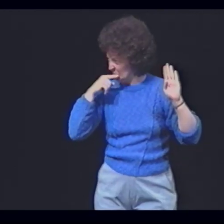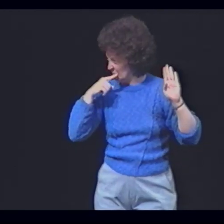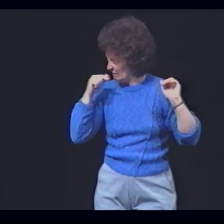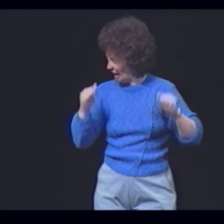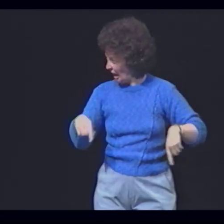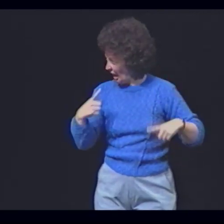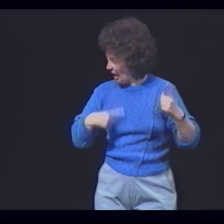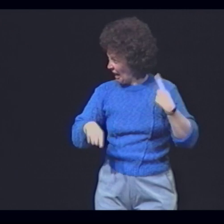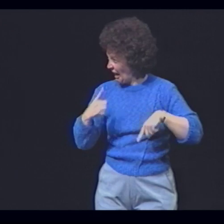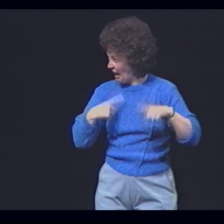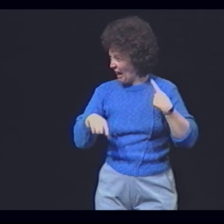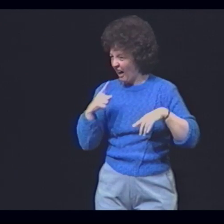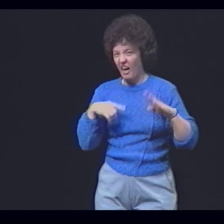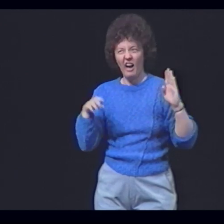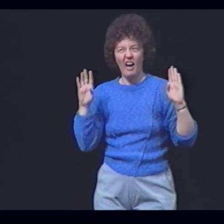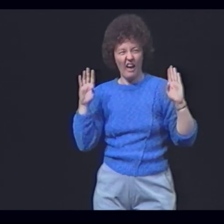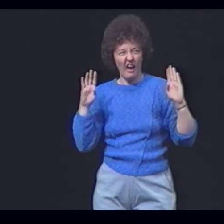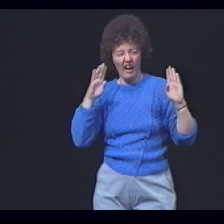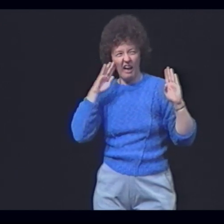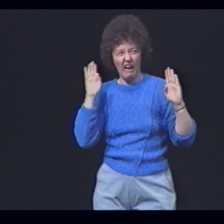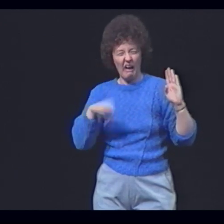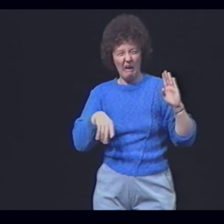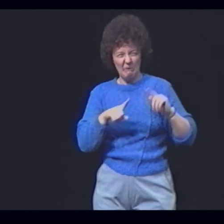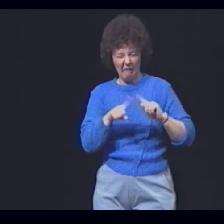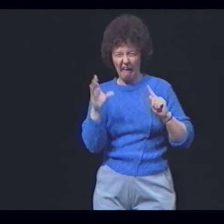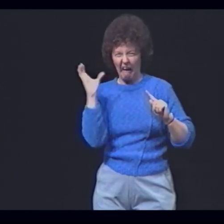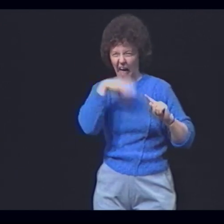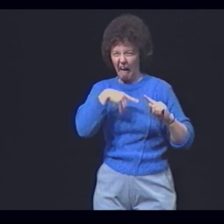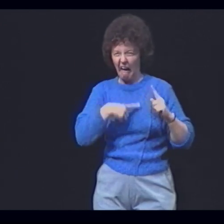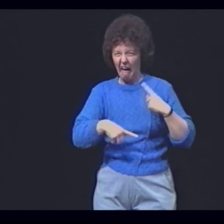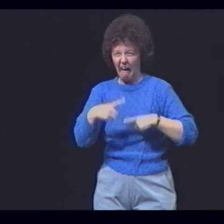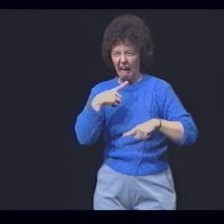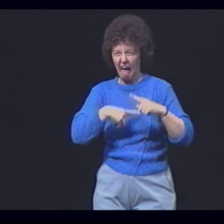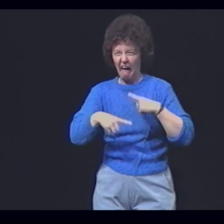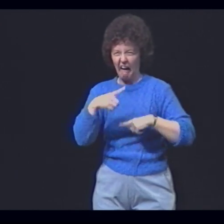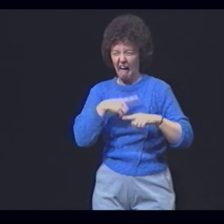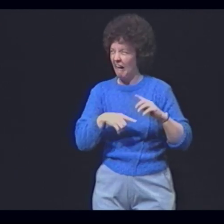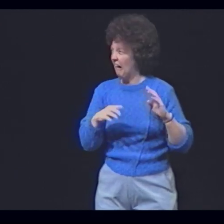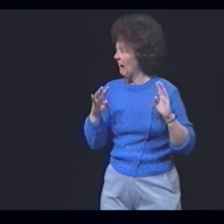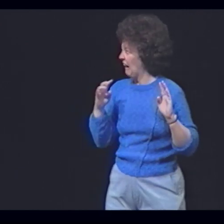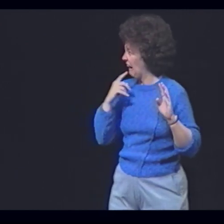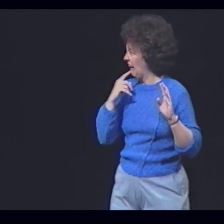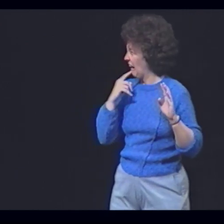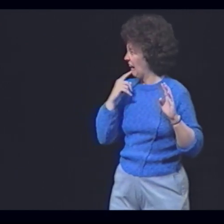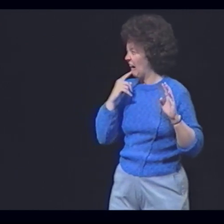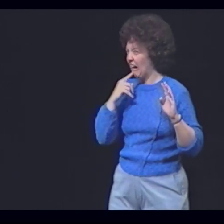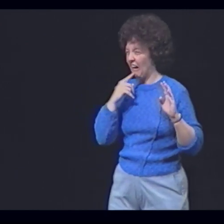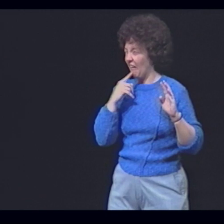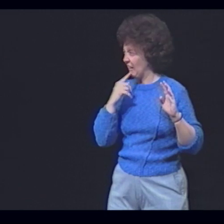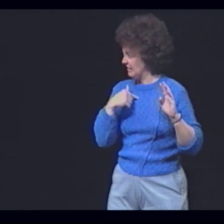Those who hear are signing! Yes, but such queer signs they shape!